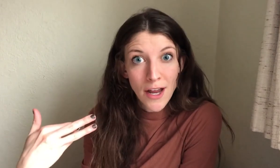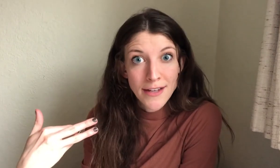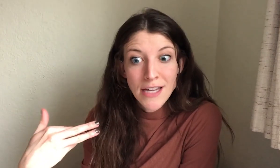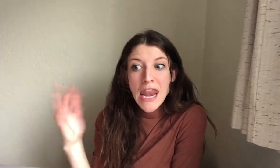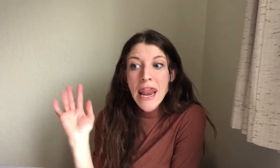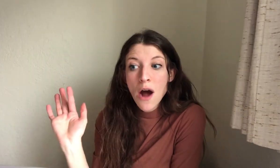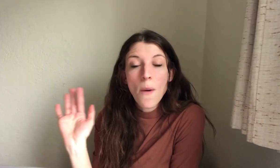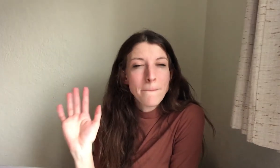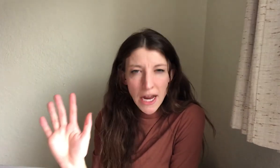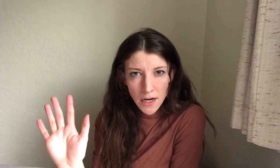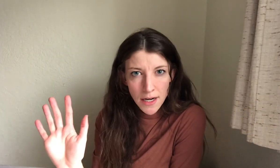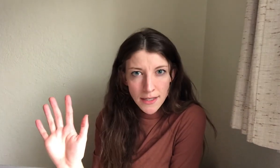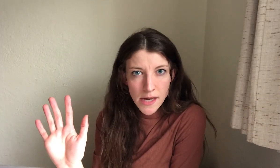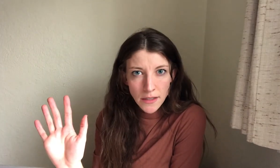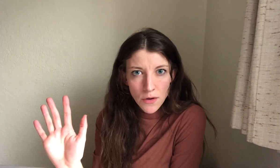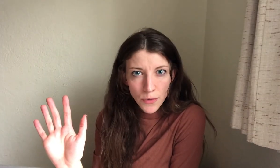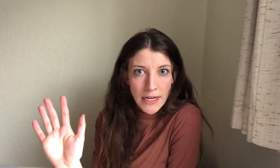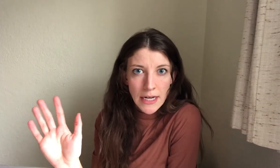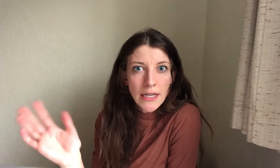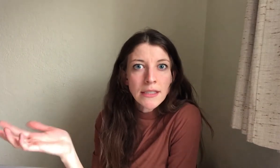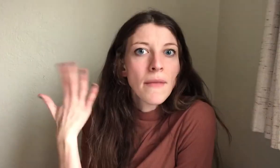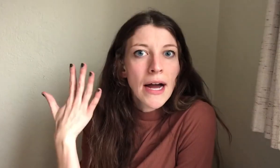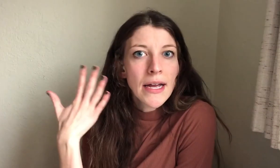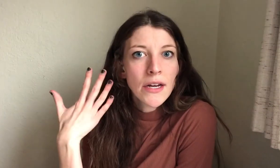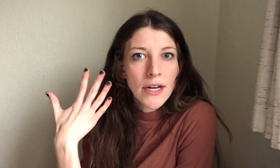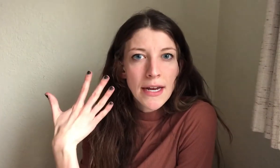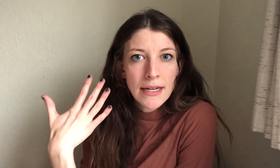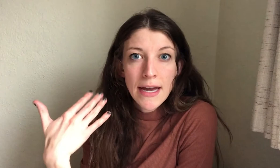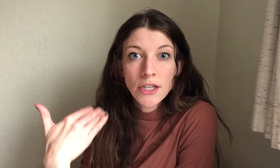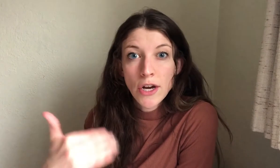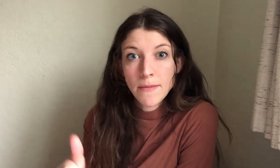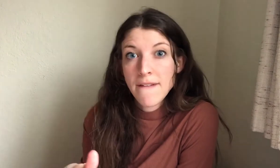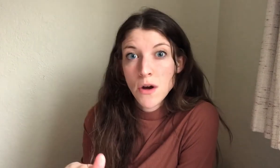aids. Now, my hearing aids the Enzo 3D, my hearing aids connect straight to my phone